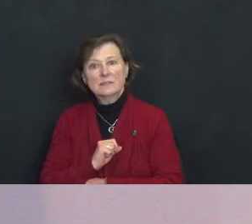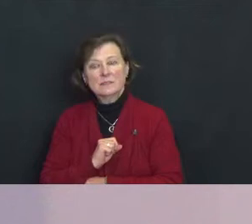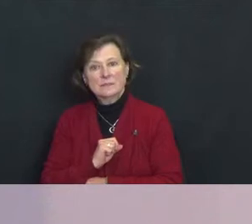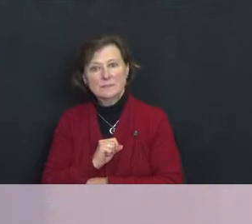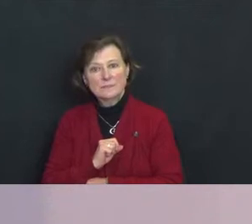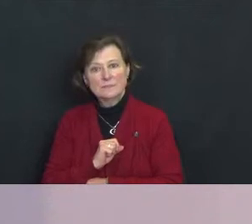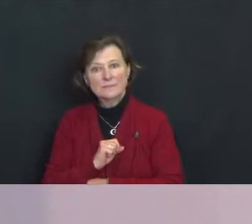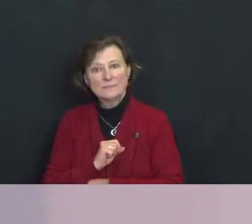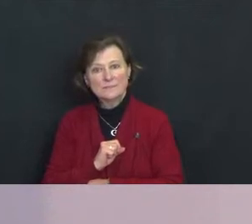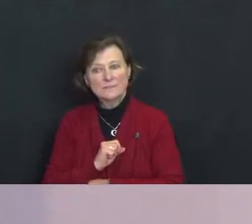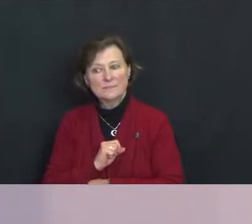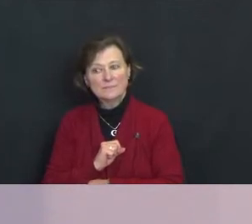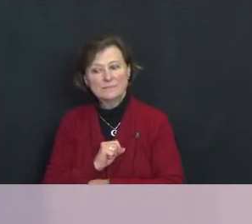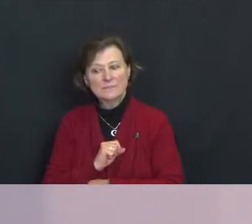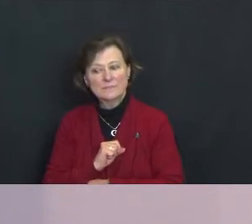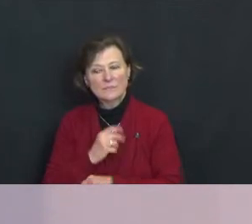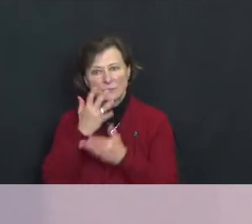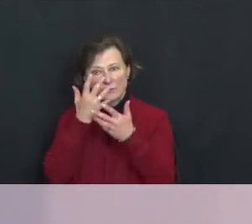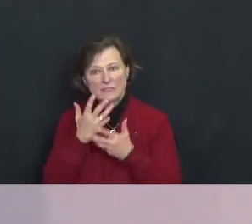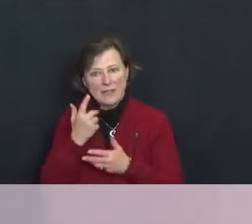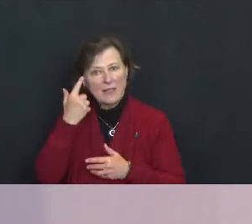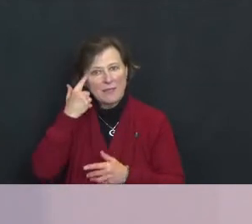So sad to think about that.